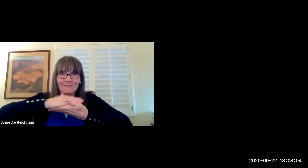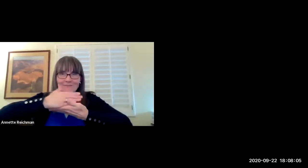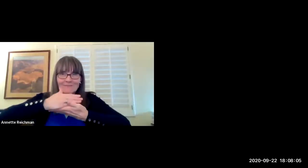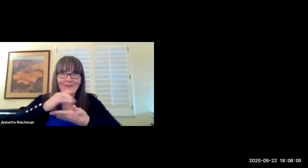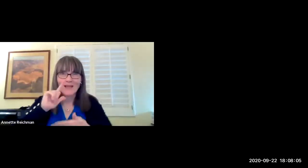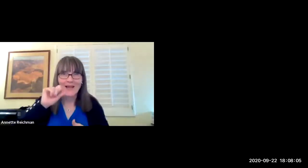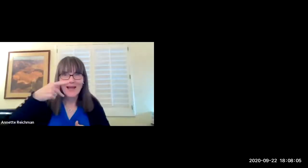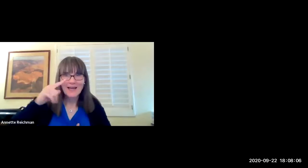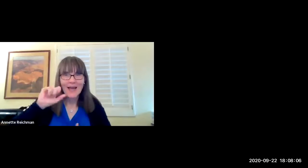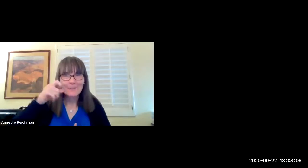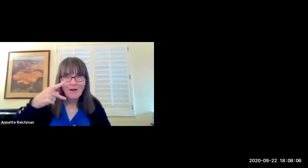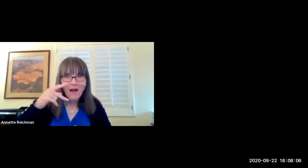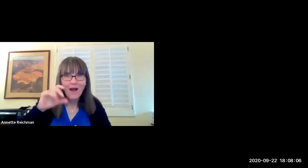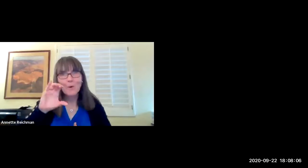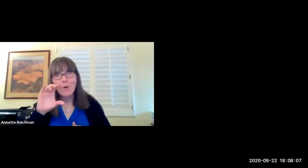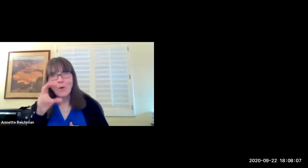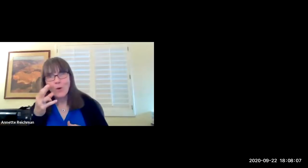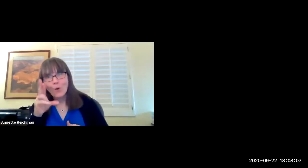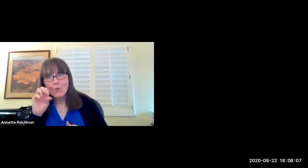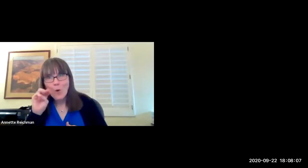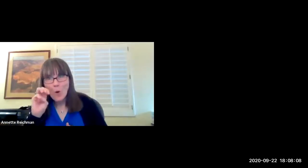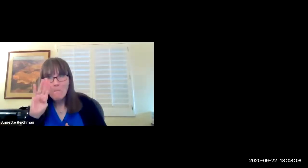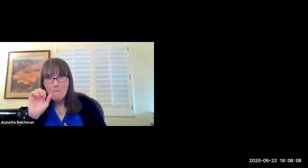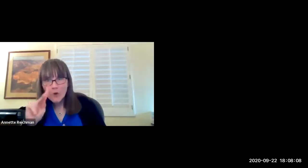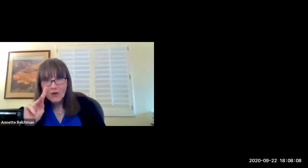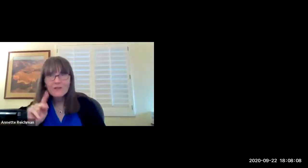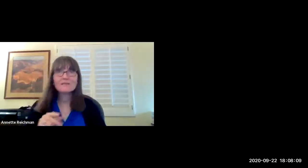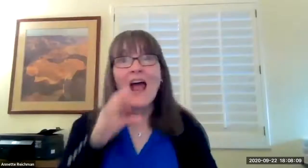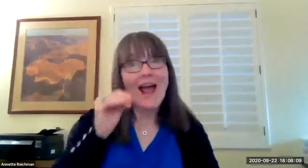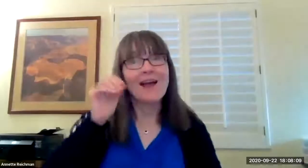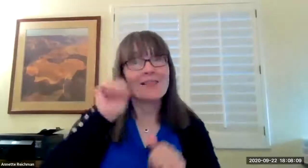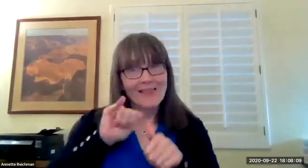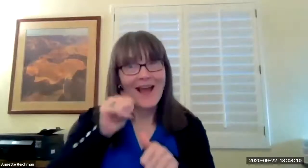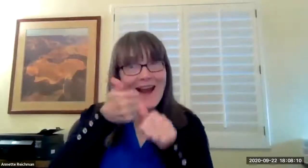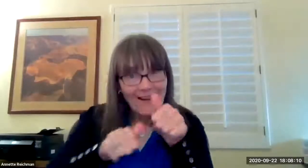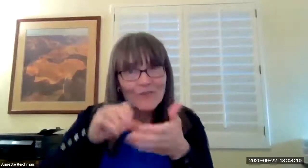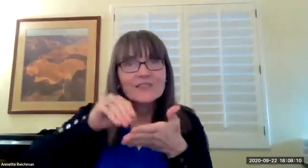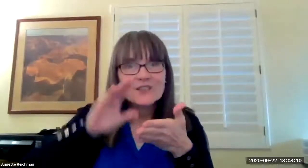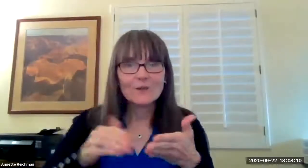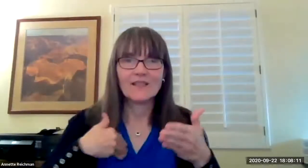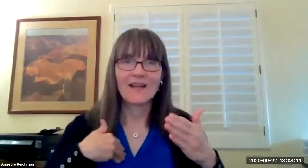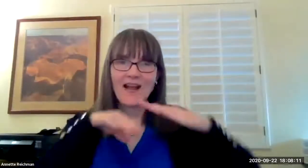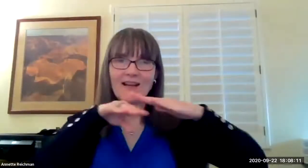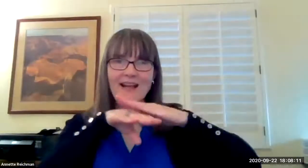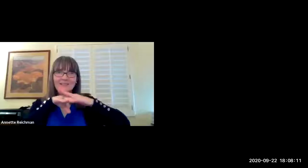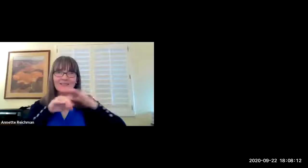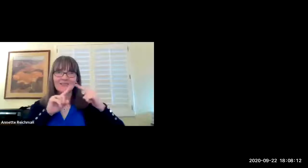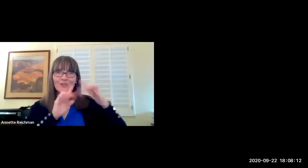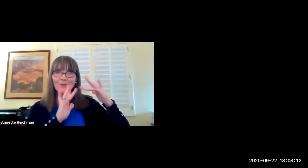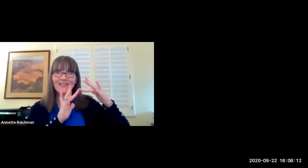every student were to have a laptop